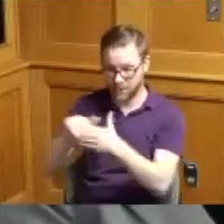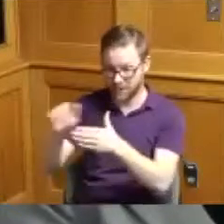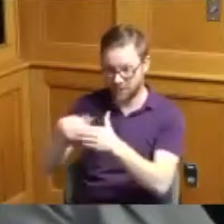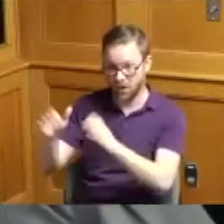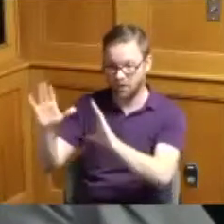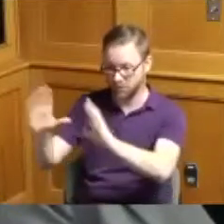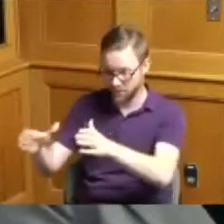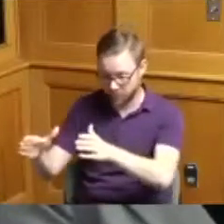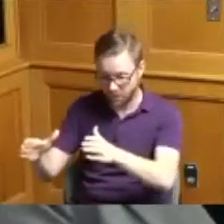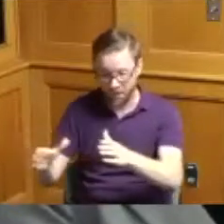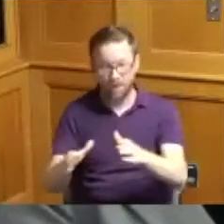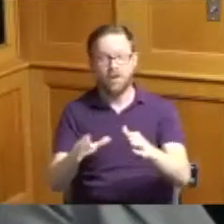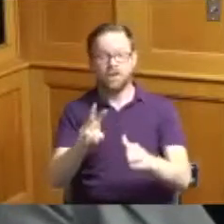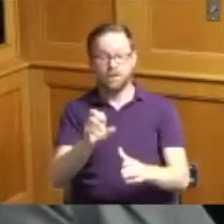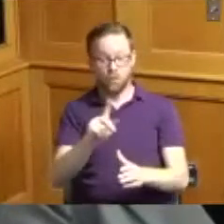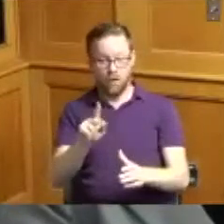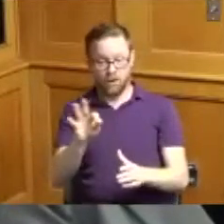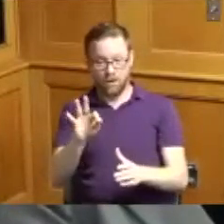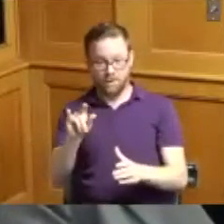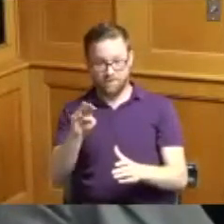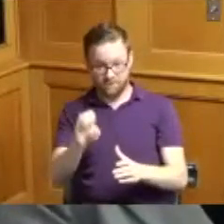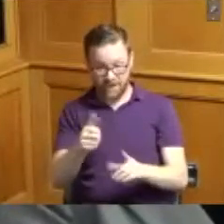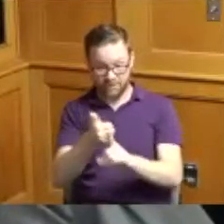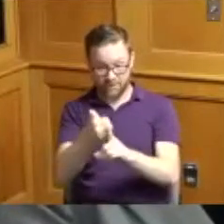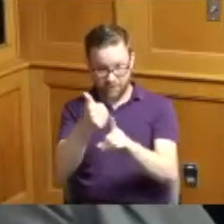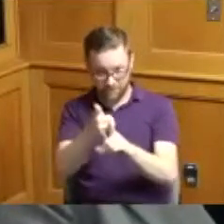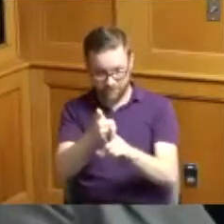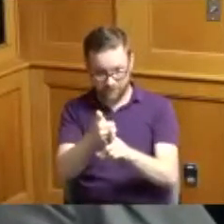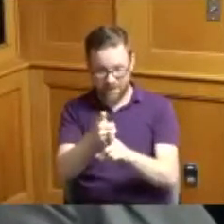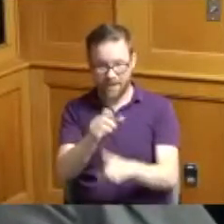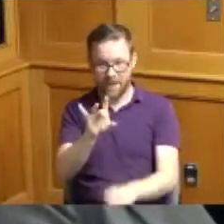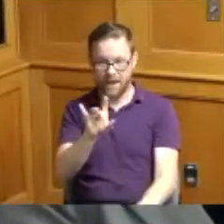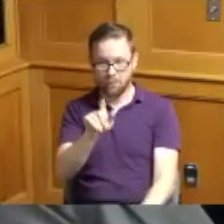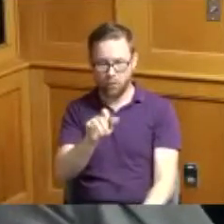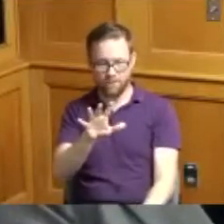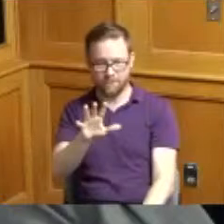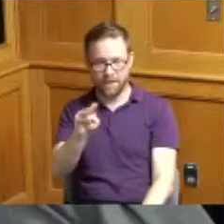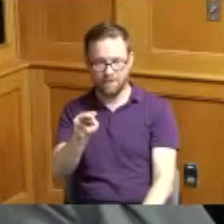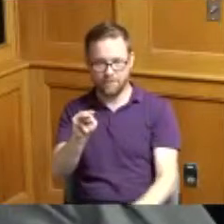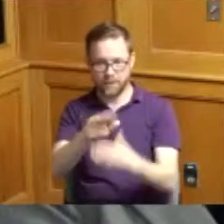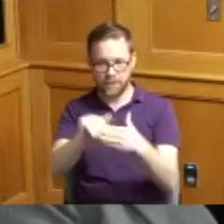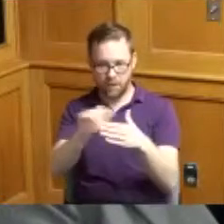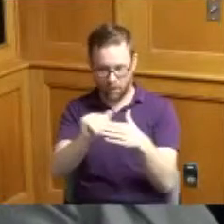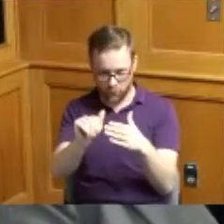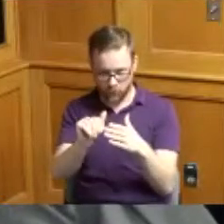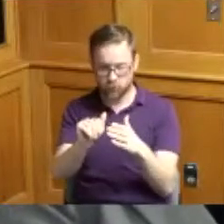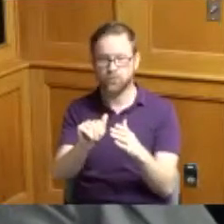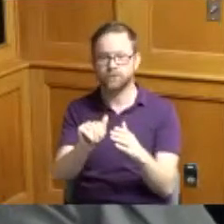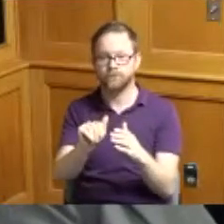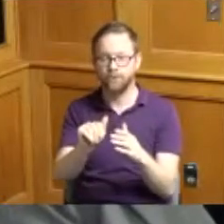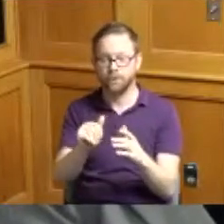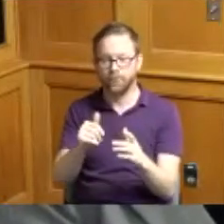on top which we're going to get to is at 8.5 million dollars and then when I look at the